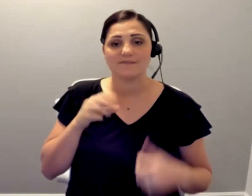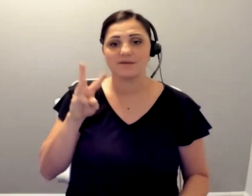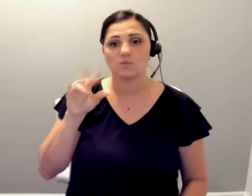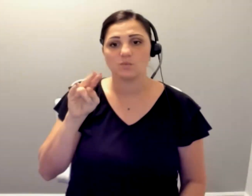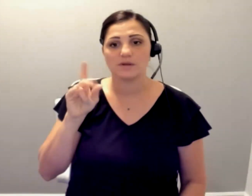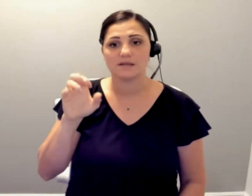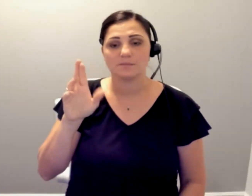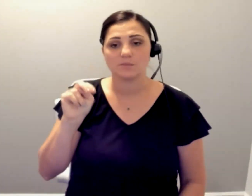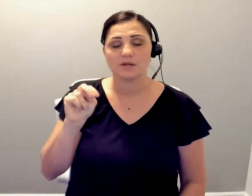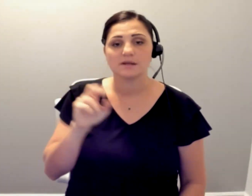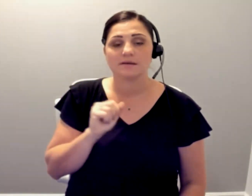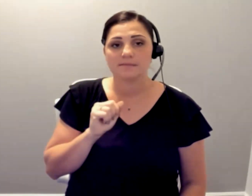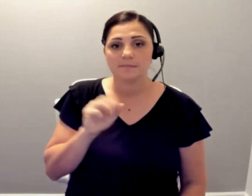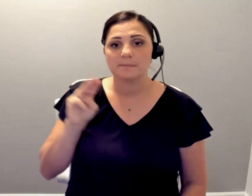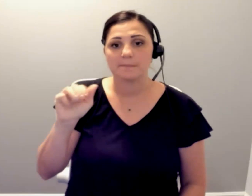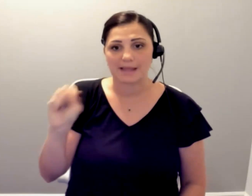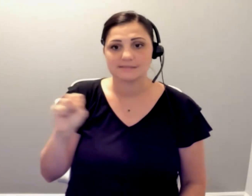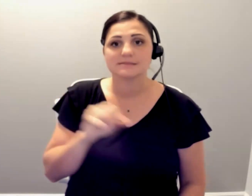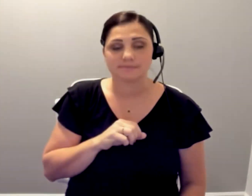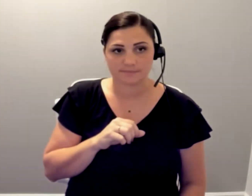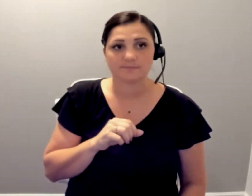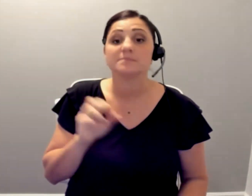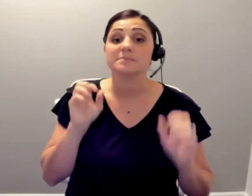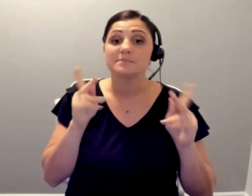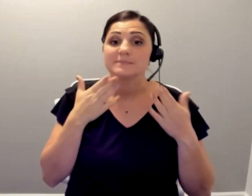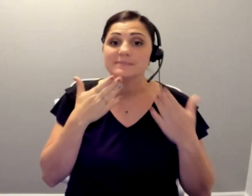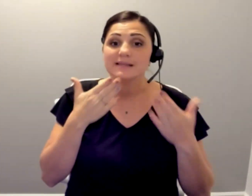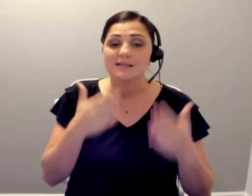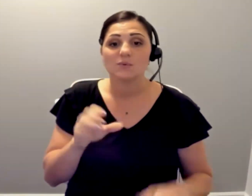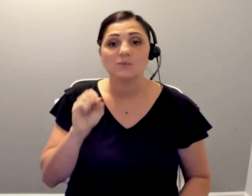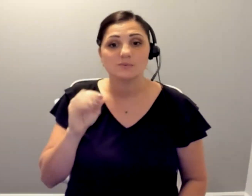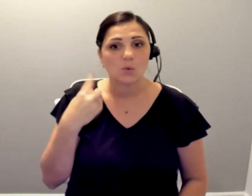: Austin and Andrew.